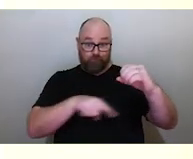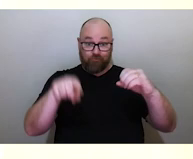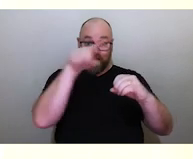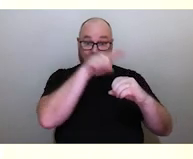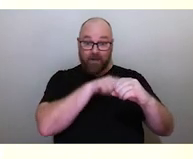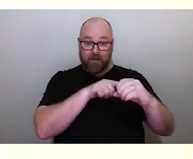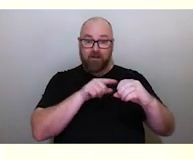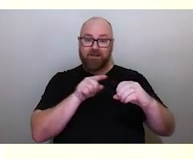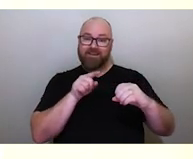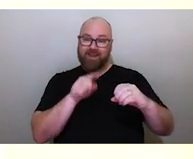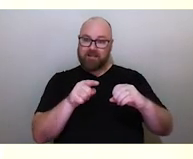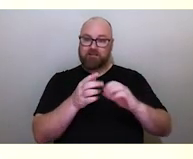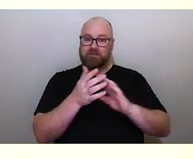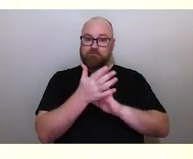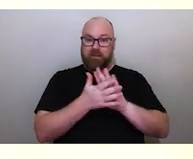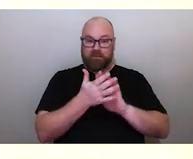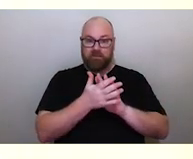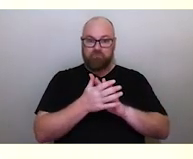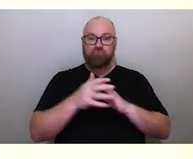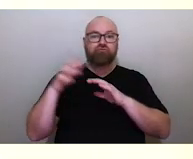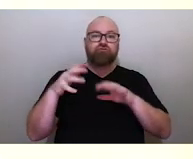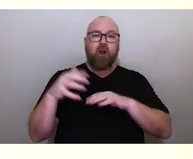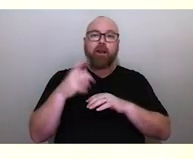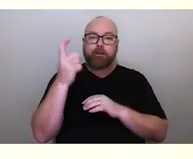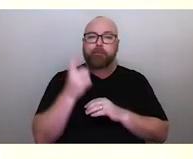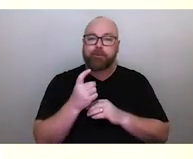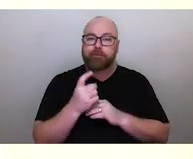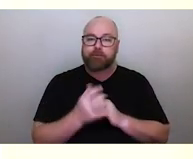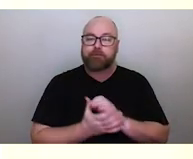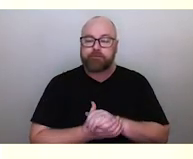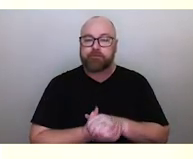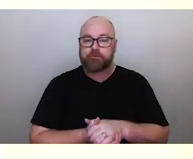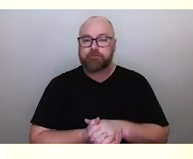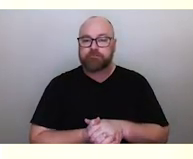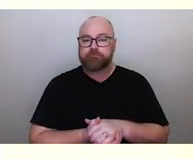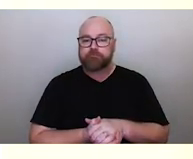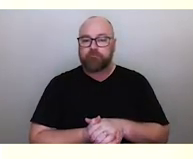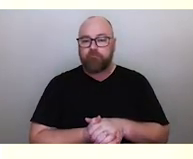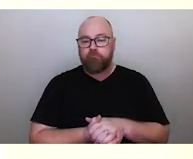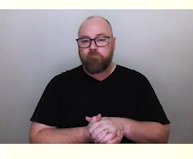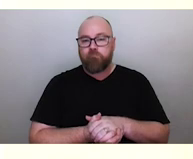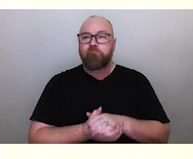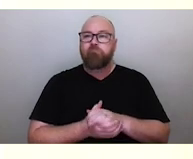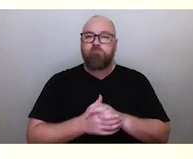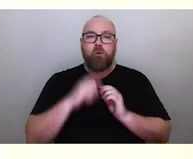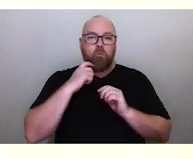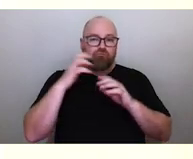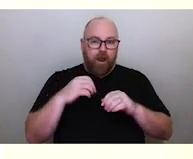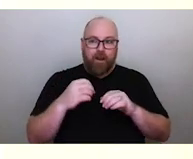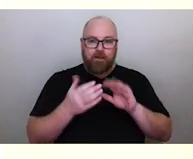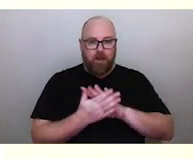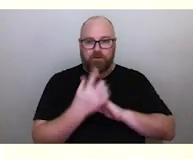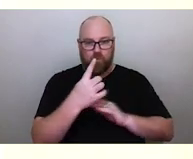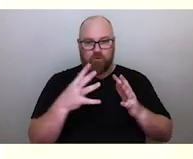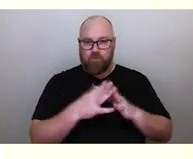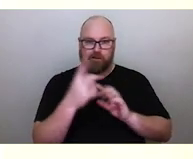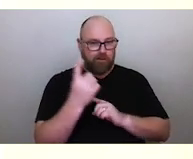that can oftentimes indicate that rain is going to be imminent, it's going to be raining within a few days or even a week. And the Elders talk